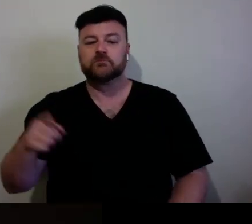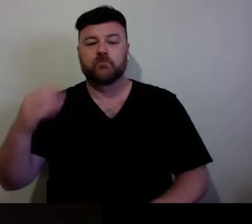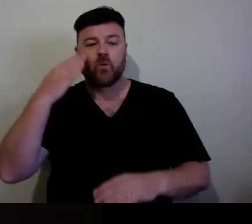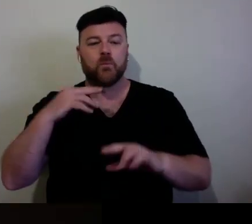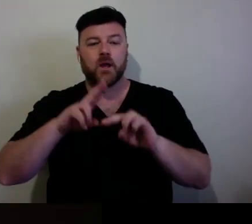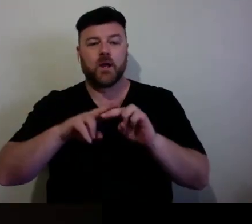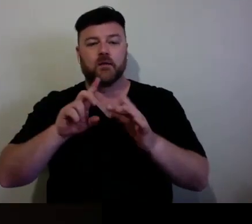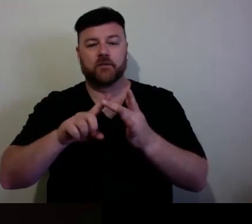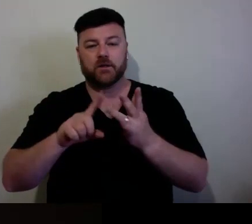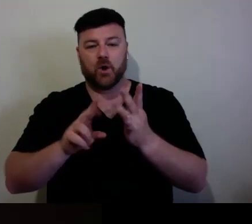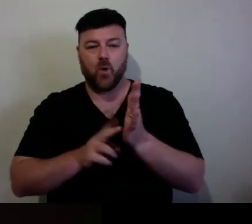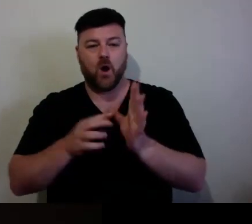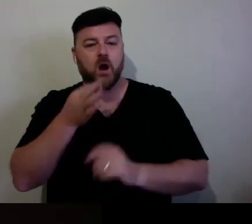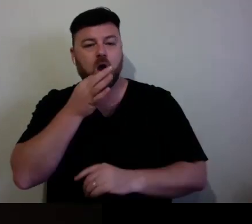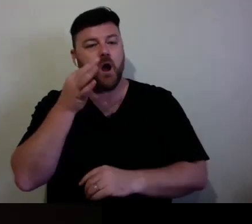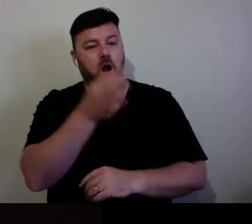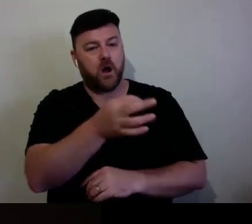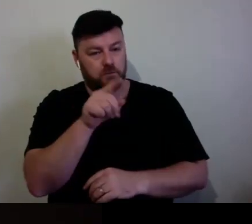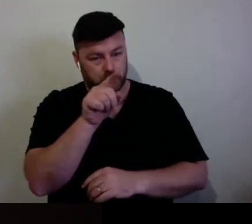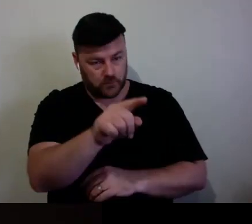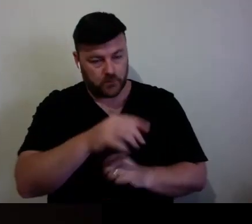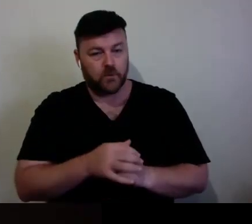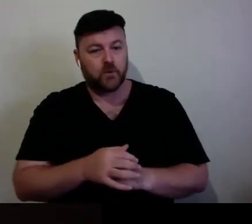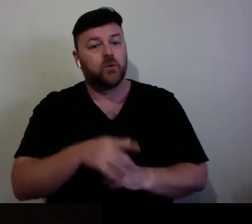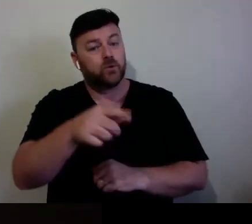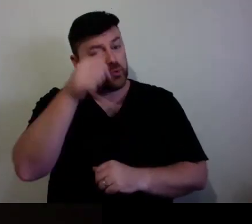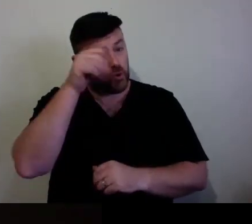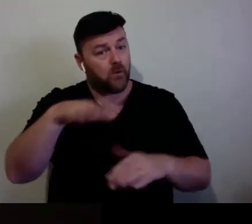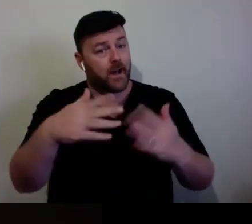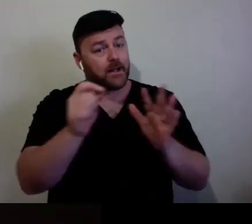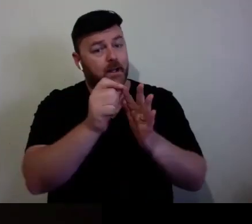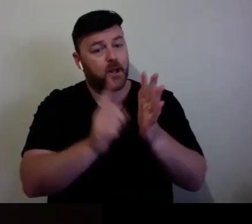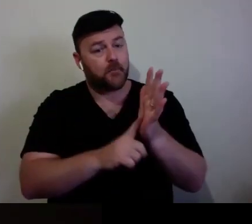Christy, "Do you know of any platforms that allows videos to be